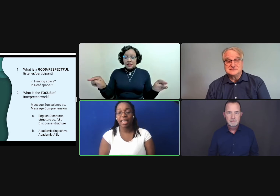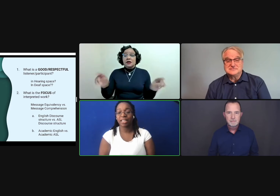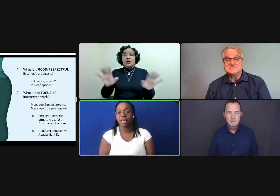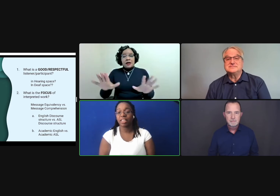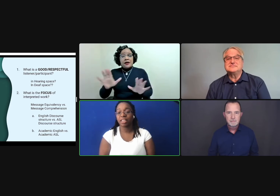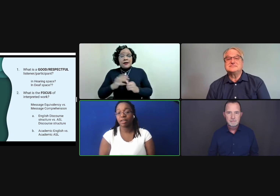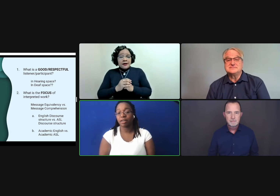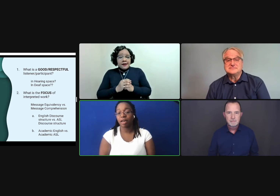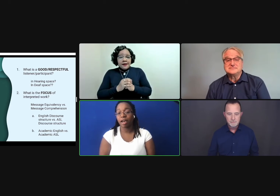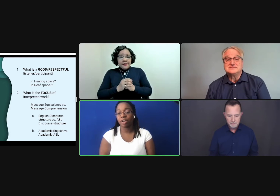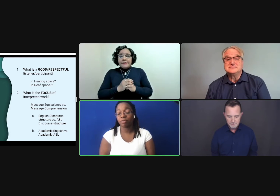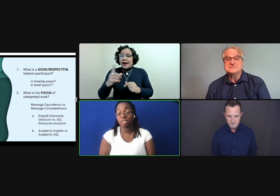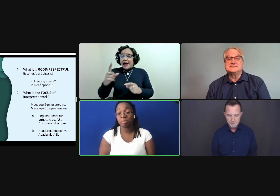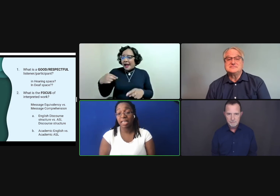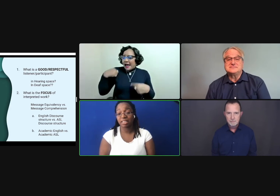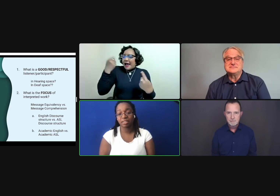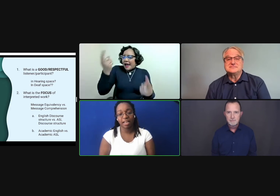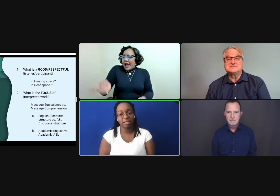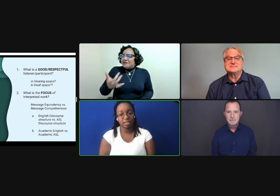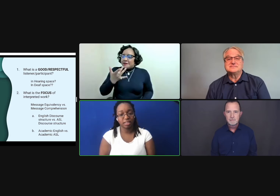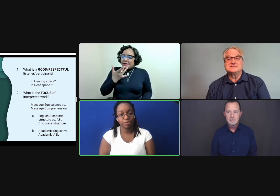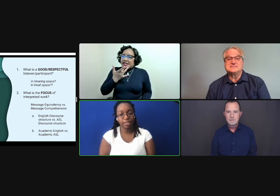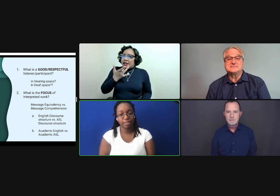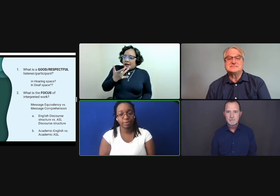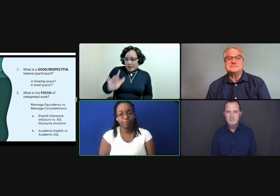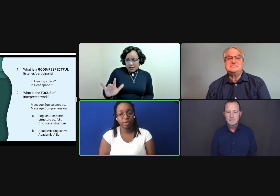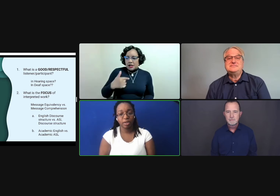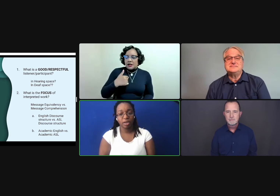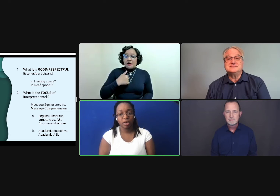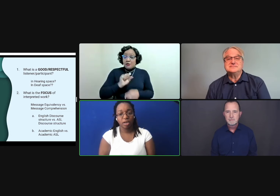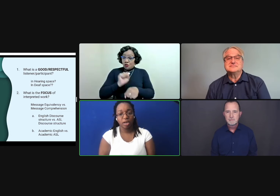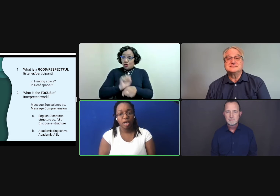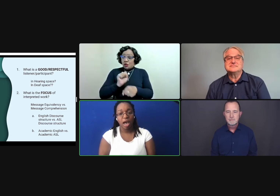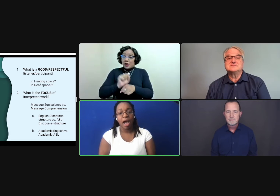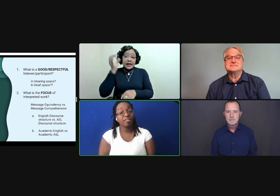And the air of respect is vastly different.